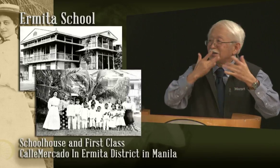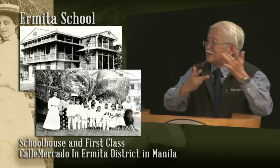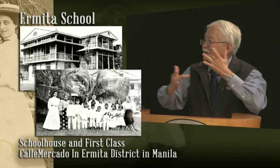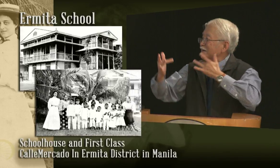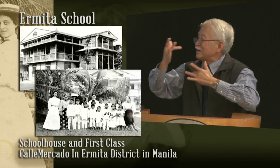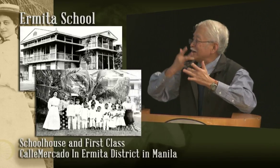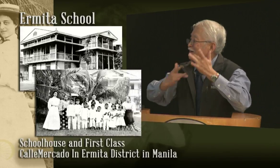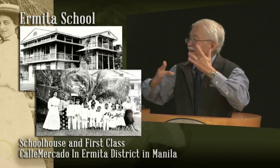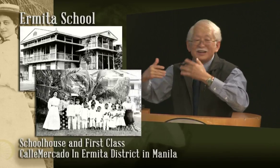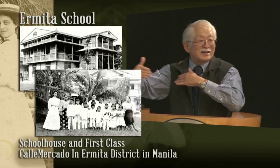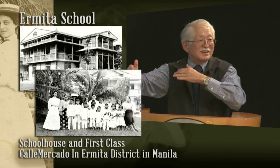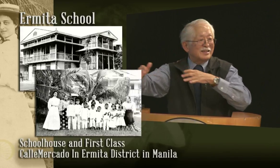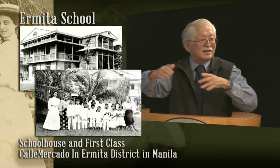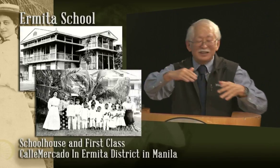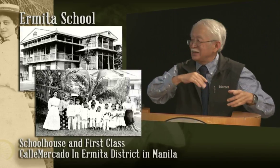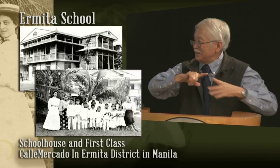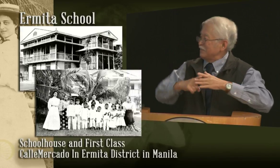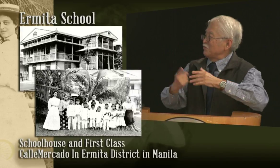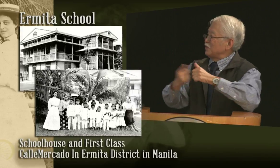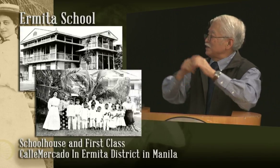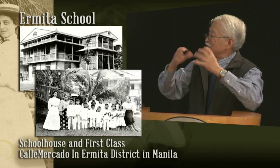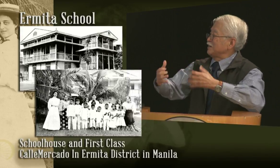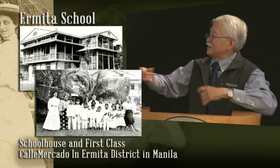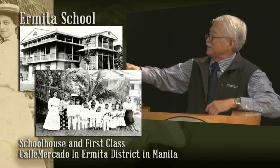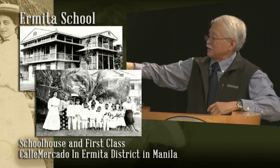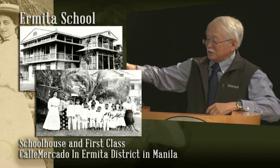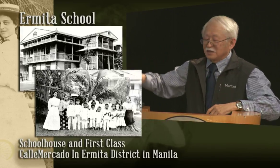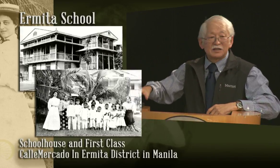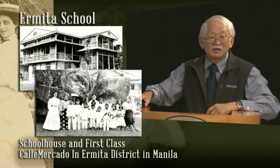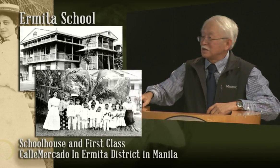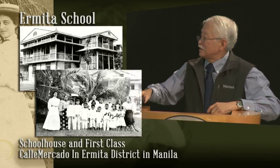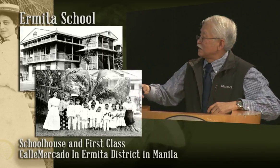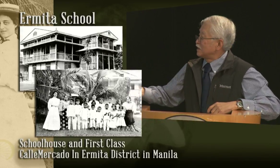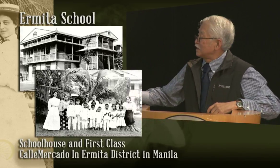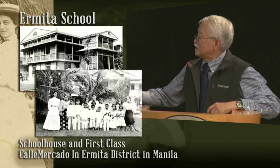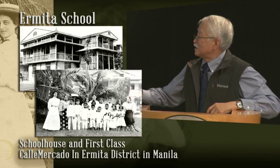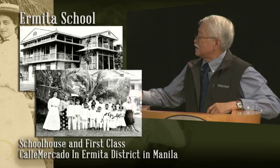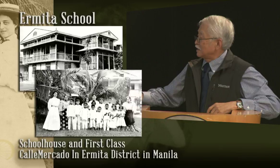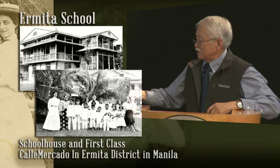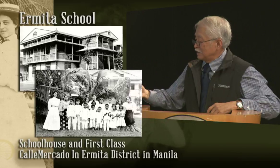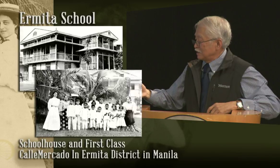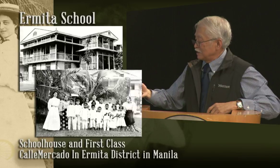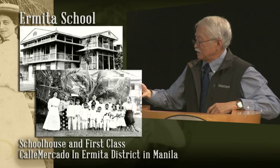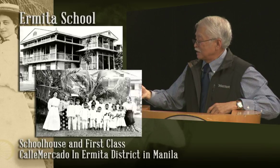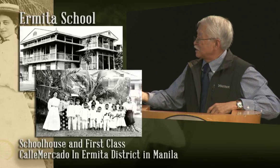places for them to eat, and sleep, and you see the the first class, a picture of them, there.